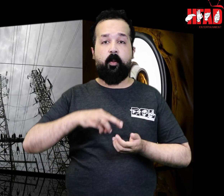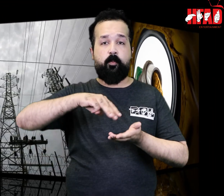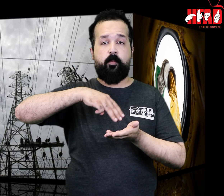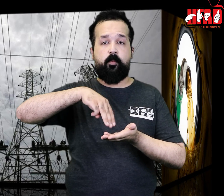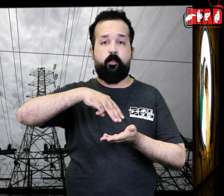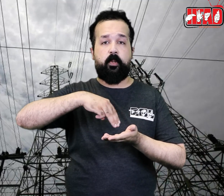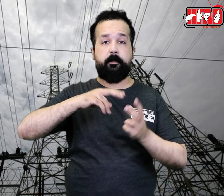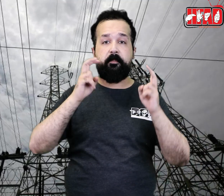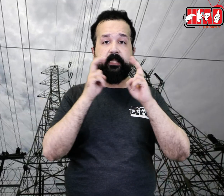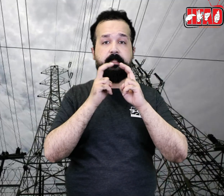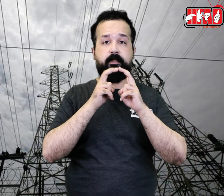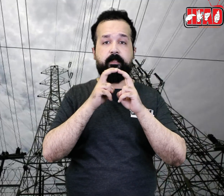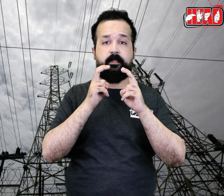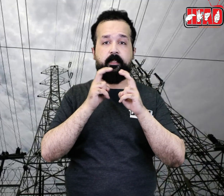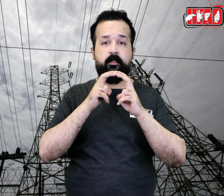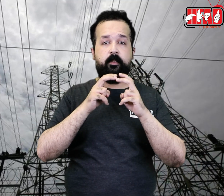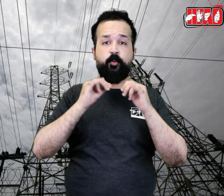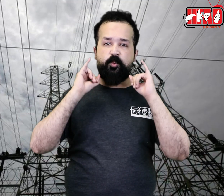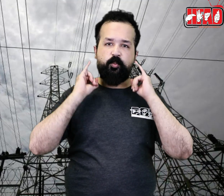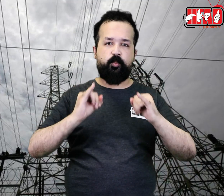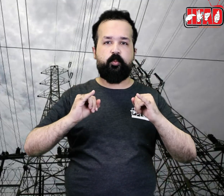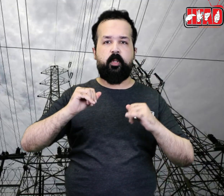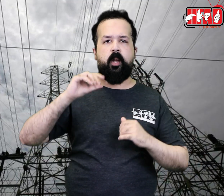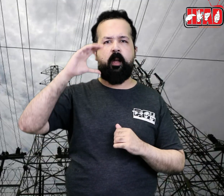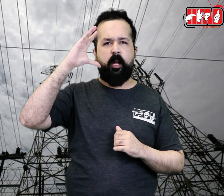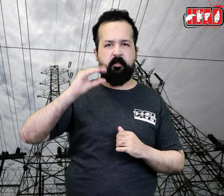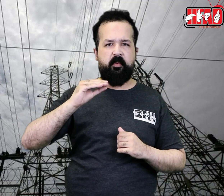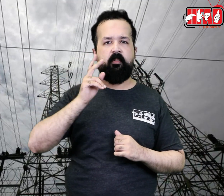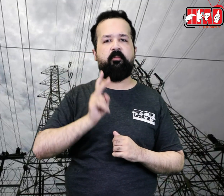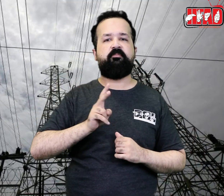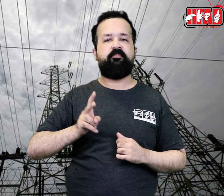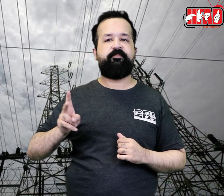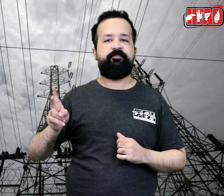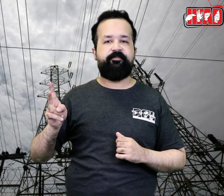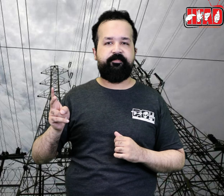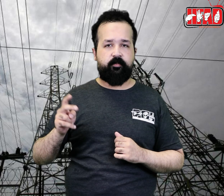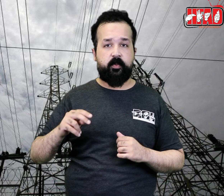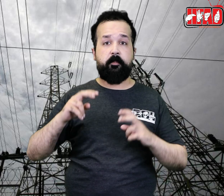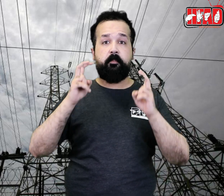The power crisis in the country persists.